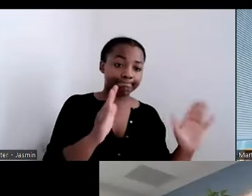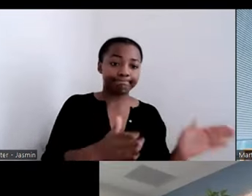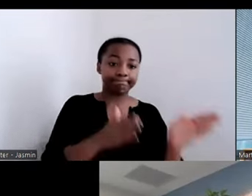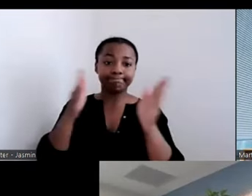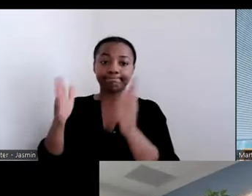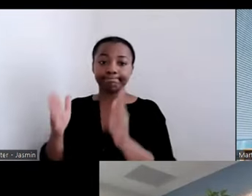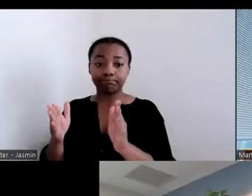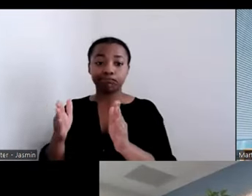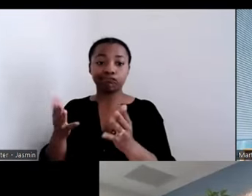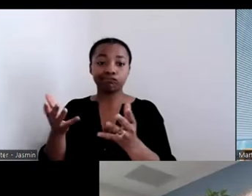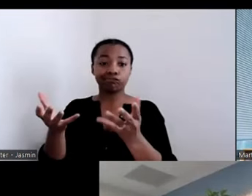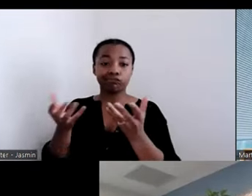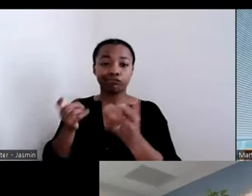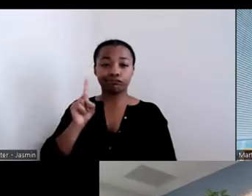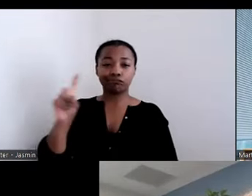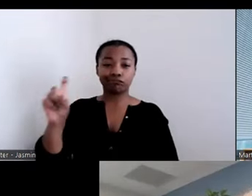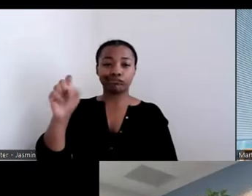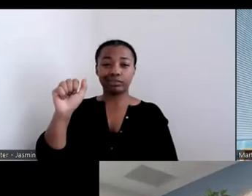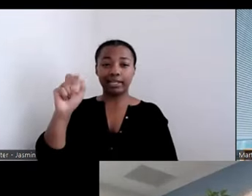partnering with the Public Housing Authorities in this work?